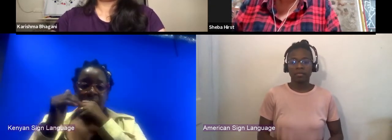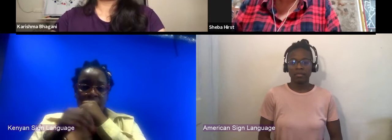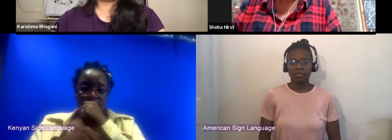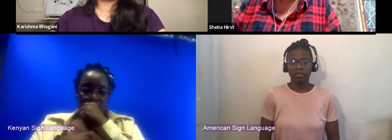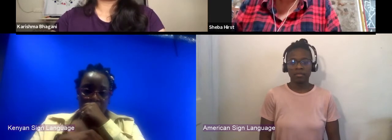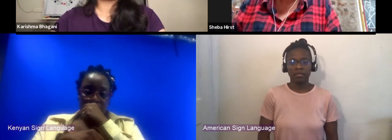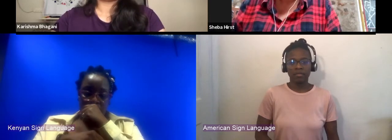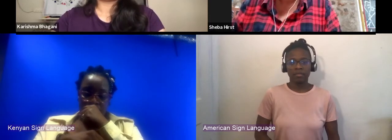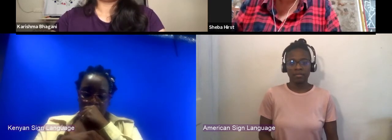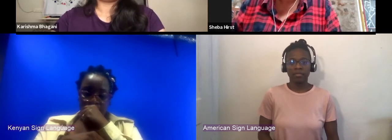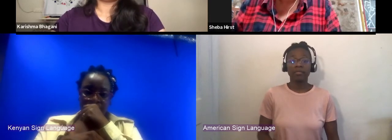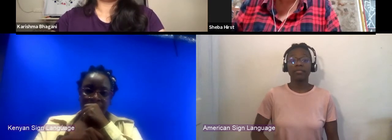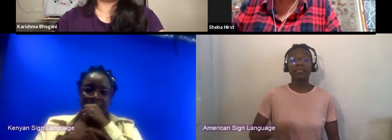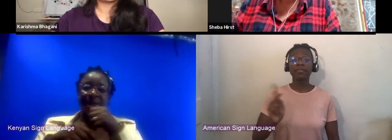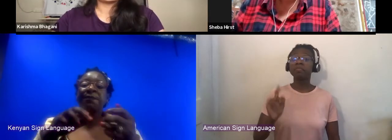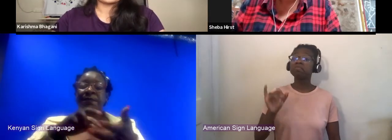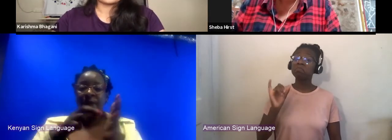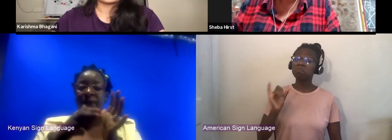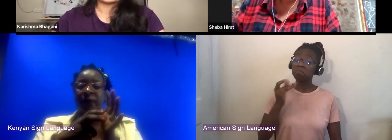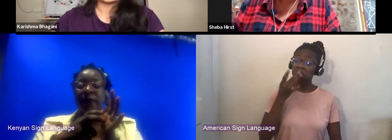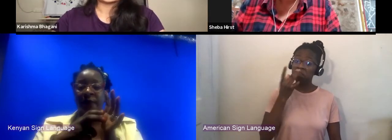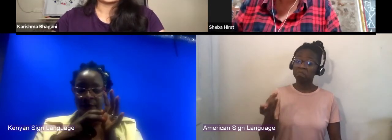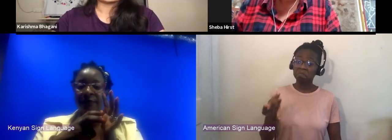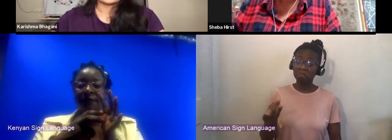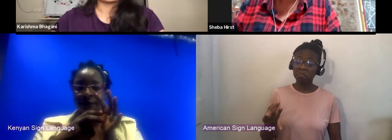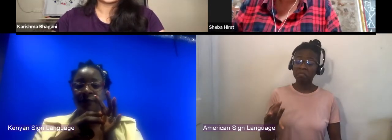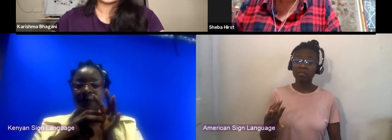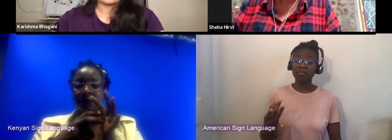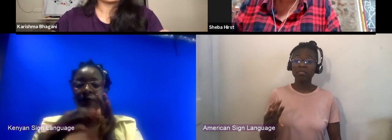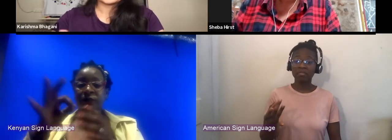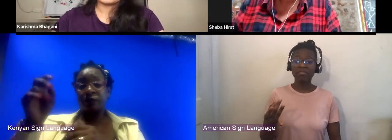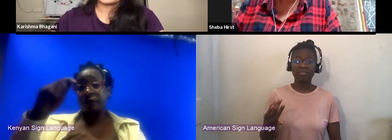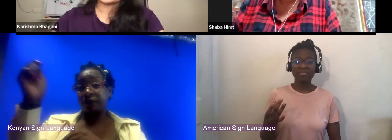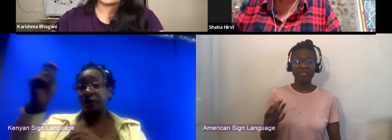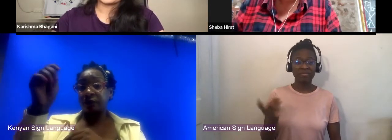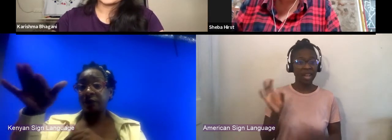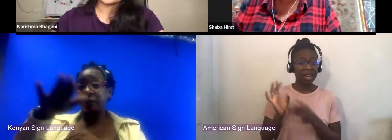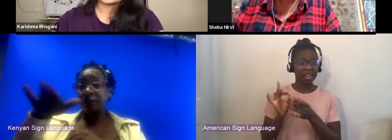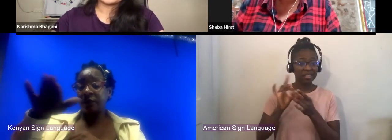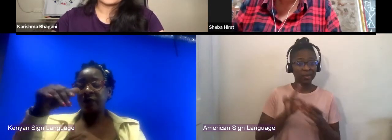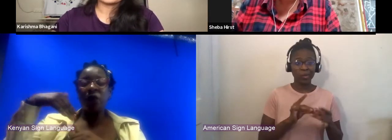That's very interesting particularly for our Kenyan scene, right? 'Cause we always having these conversations